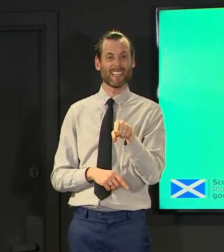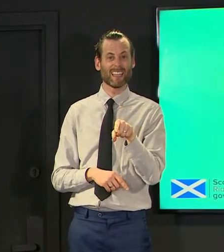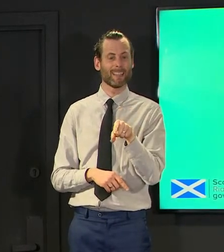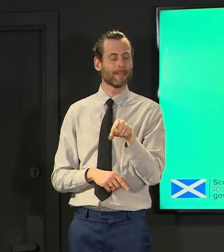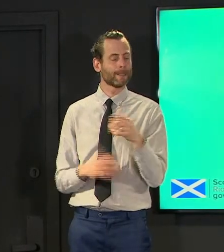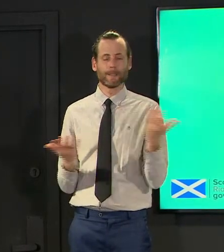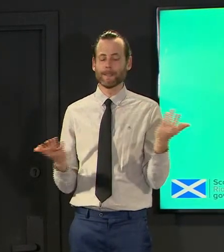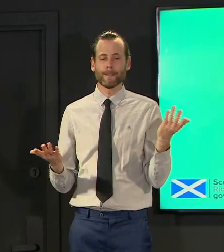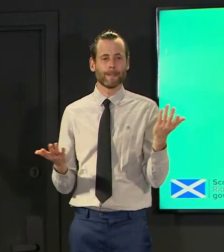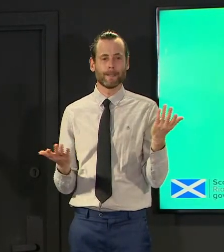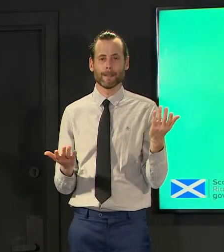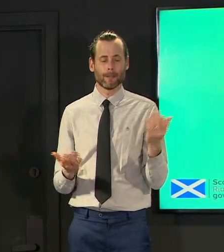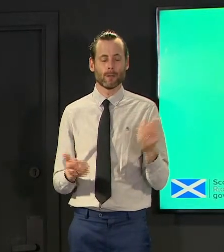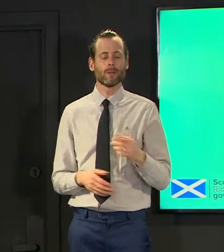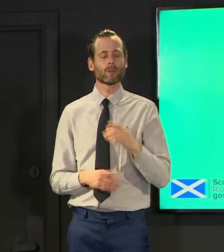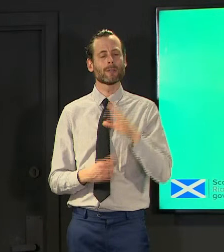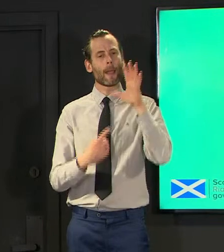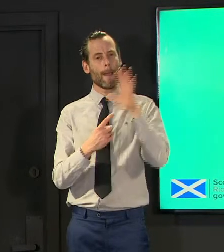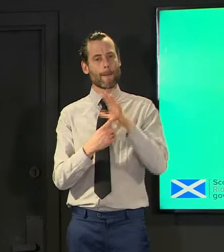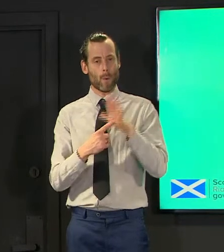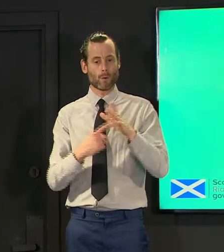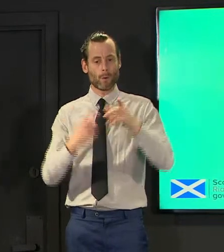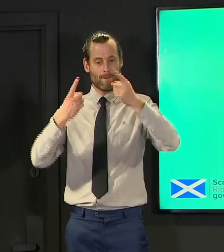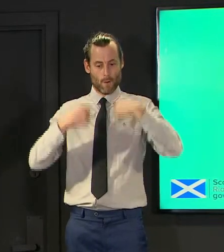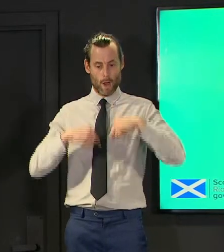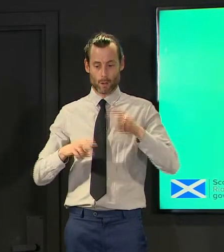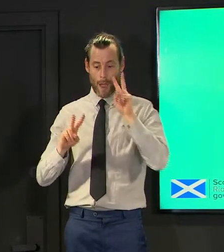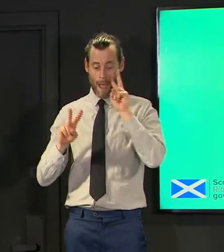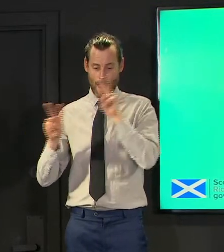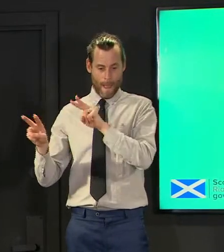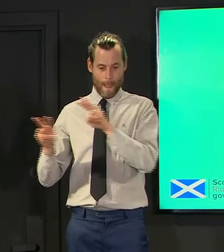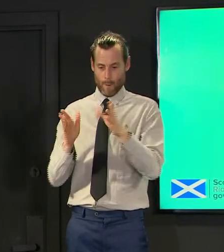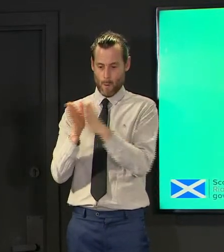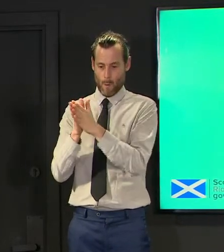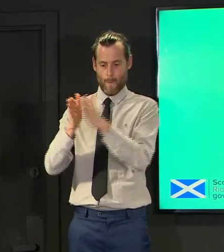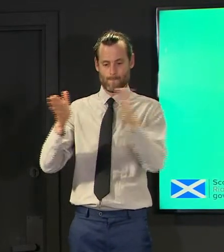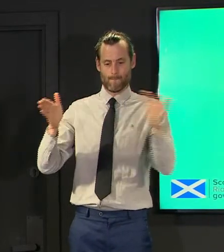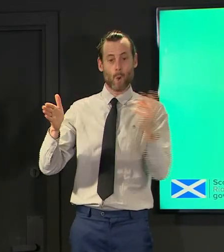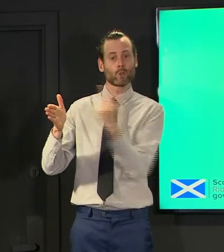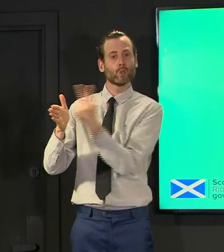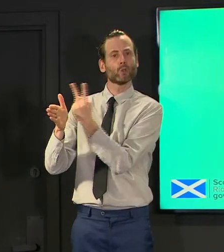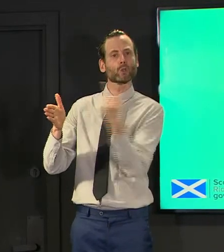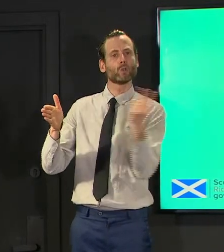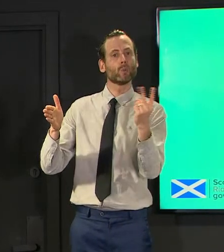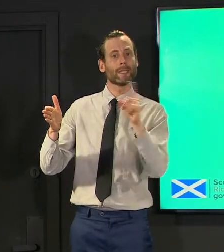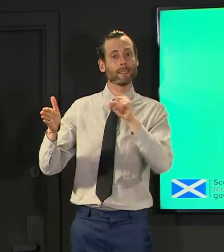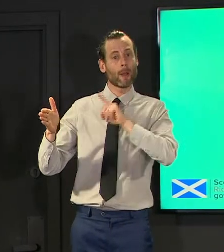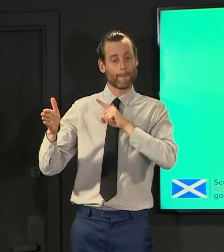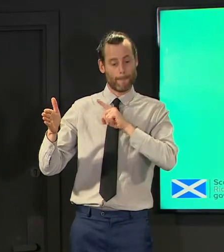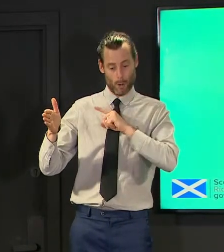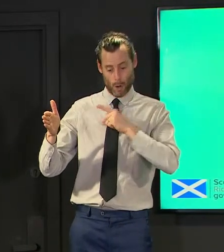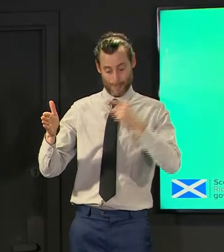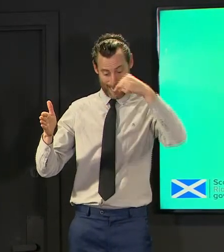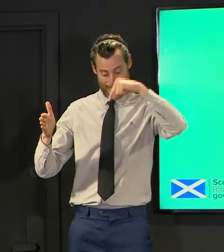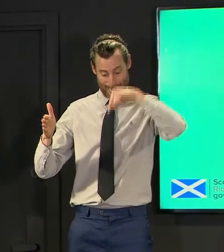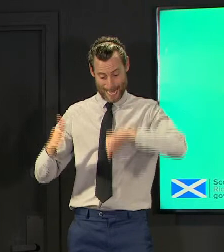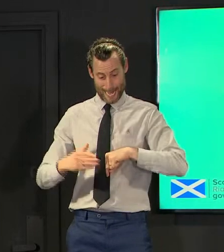a two week period at least that's an incubation period we're adding in then a third week the uk